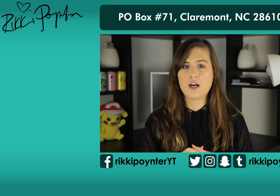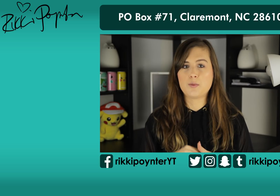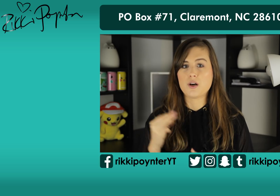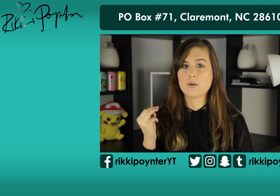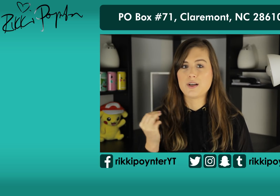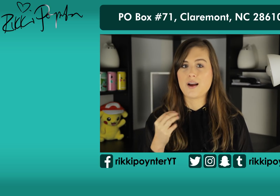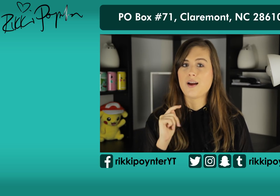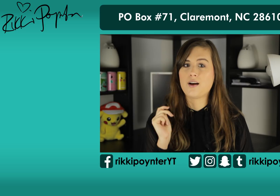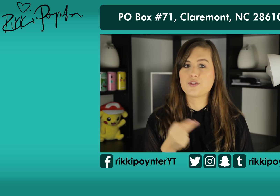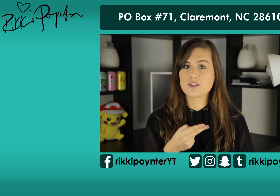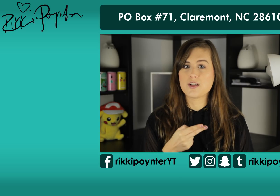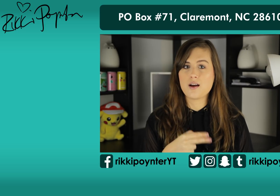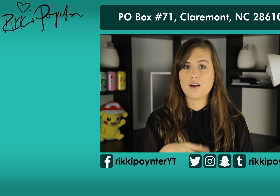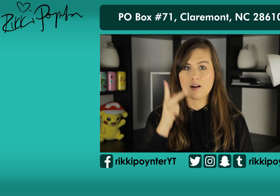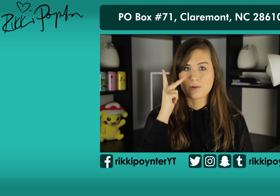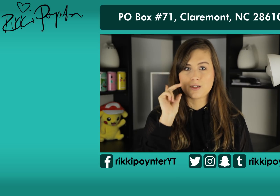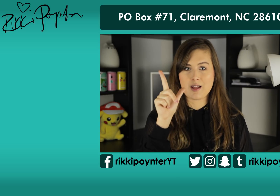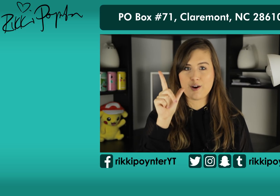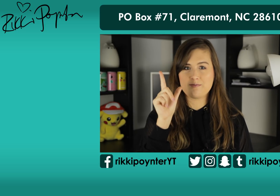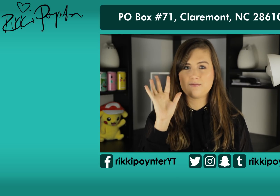I upload every Monday and Thursday, and I will see you later. Bye!